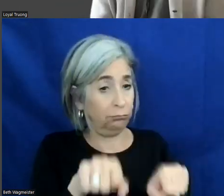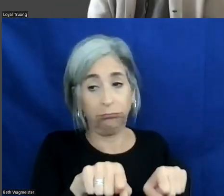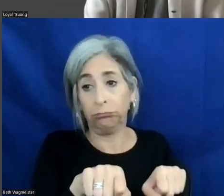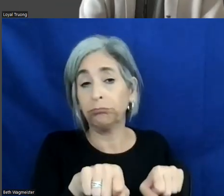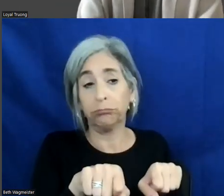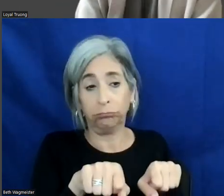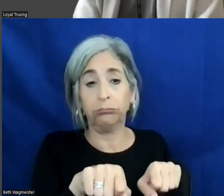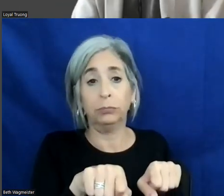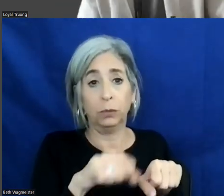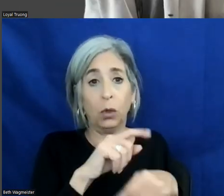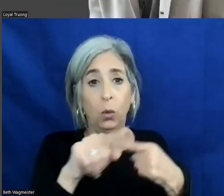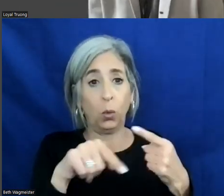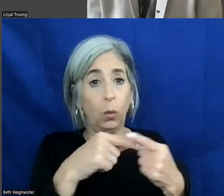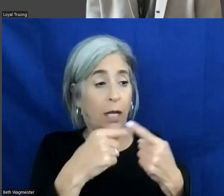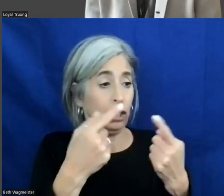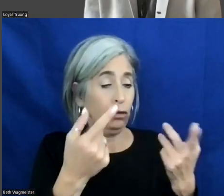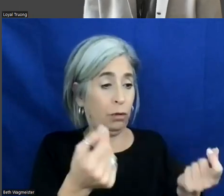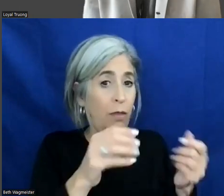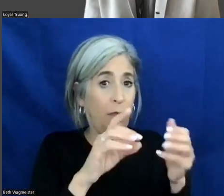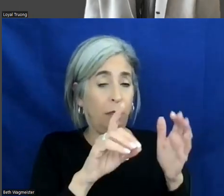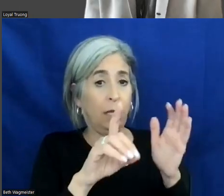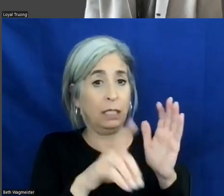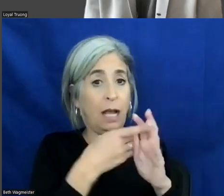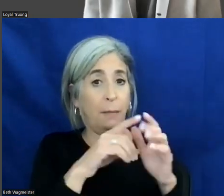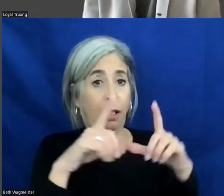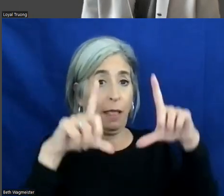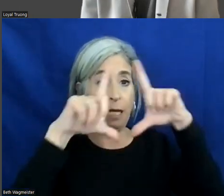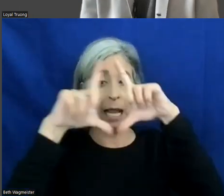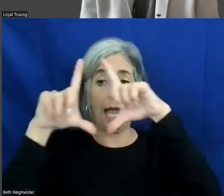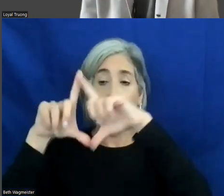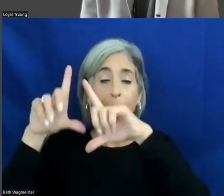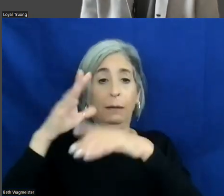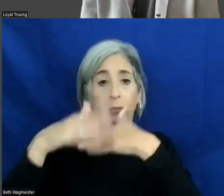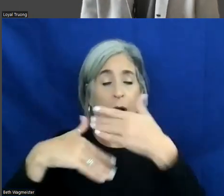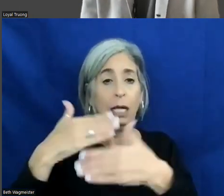when you're in the double diamond process, if you're in the discovery, the strategy phase,